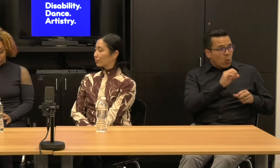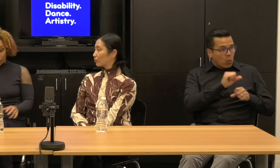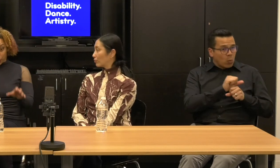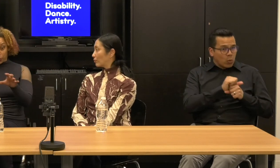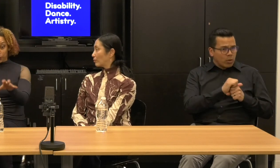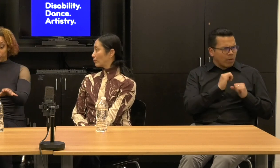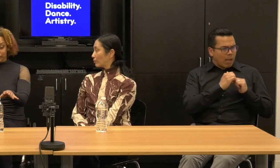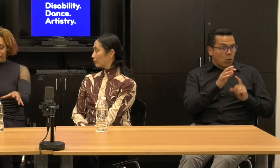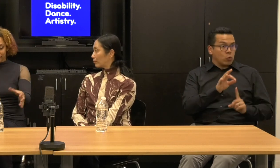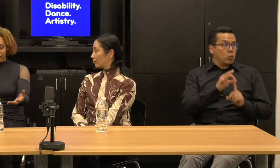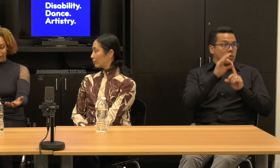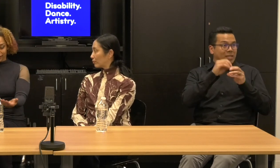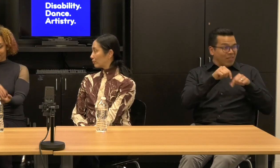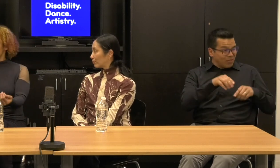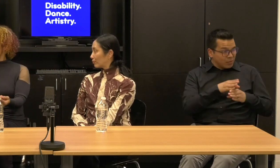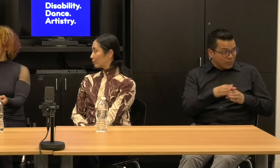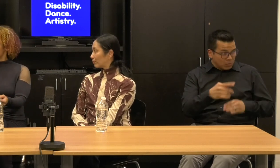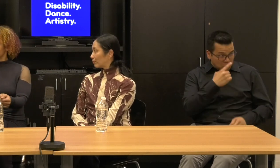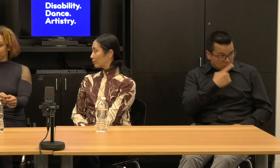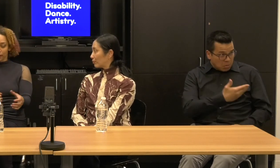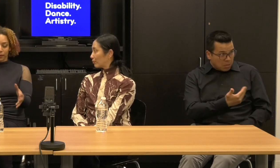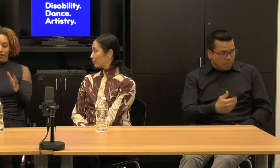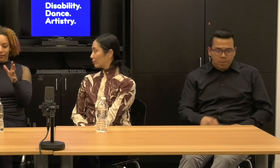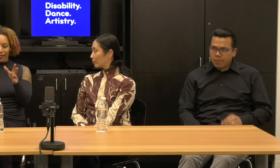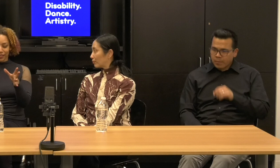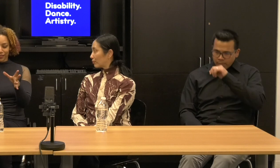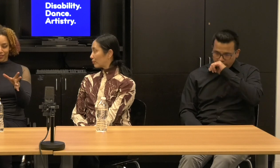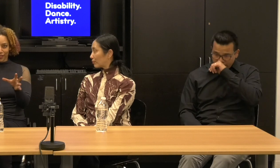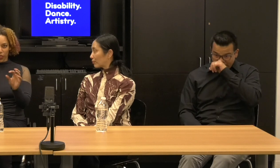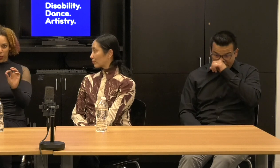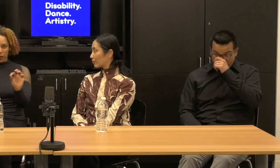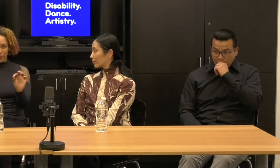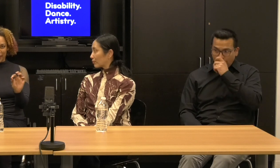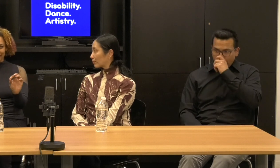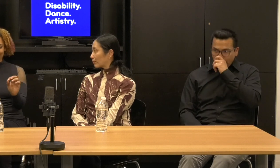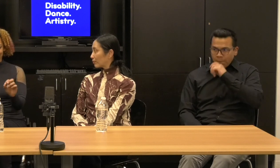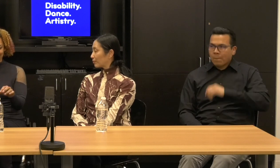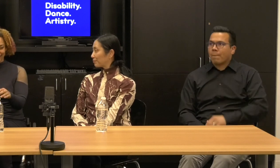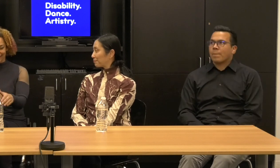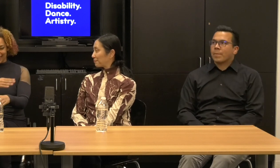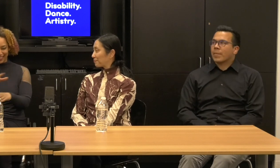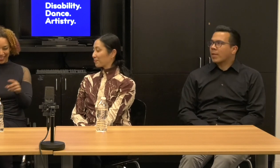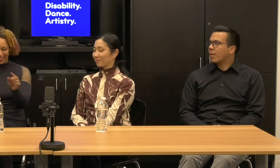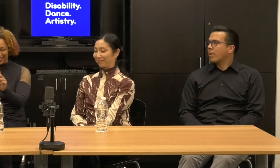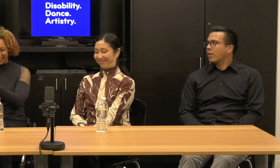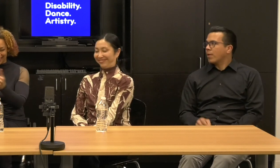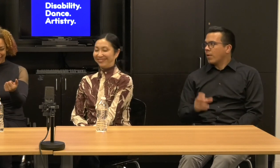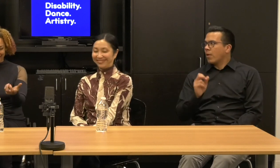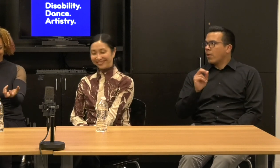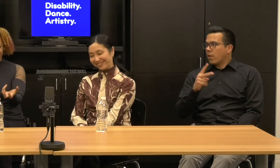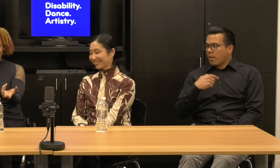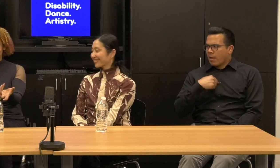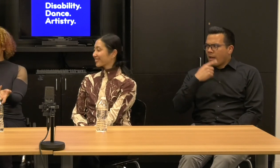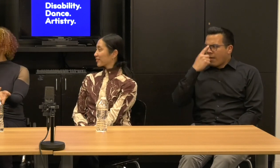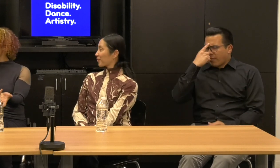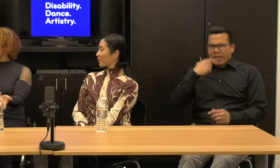Alice: Well, let's start thinking maybe I think I can do this in three points.